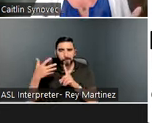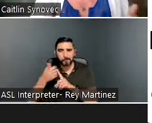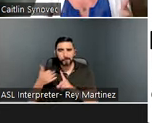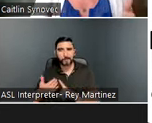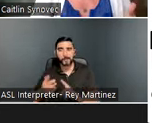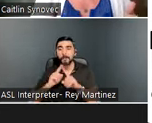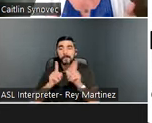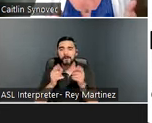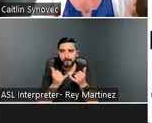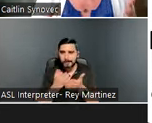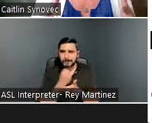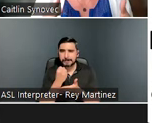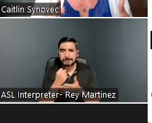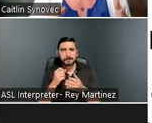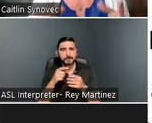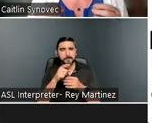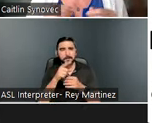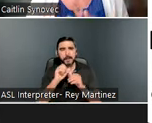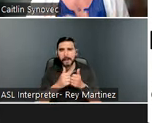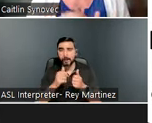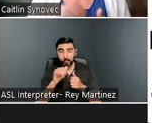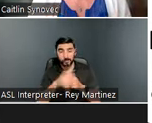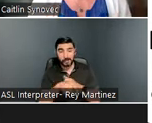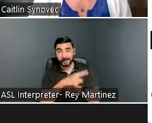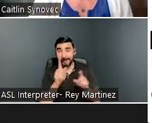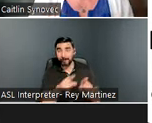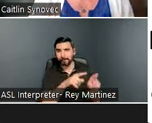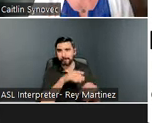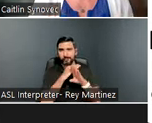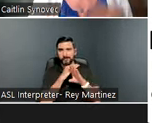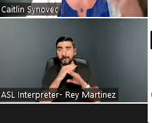first want to really focus on prevention. So when somebody experiences a brain injury,